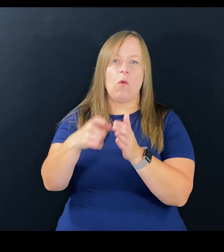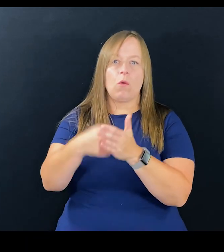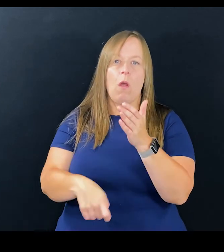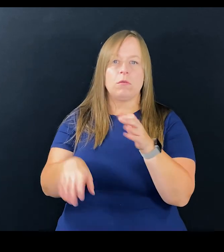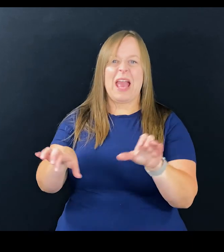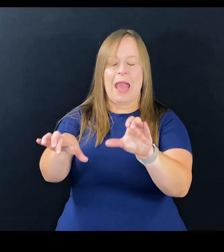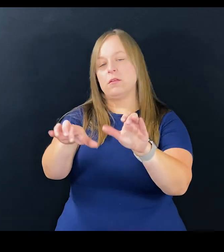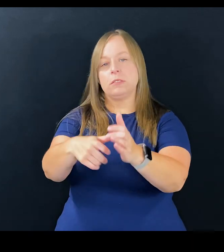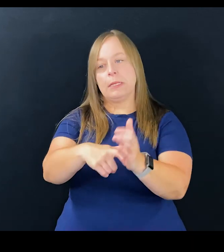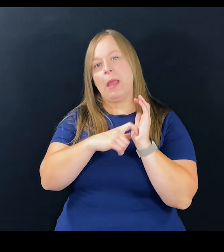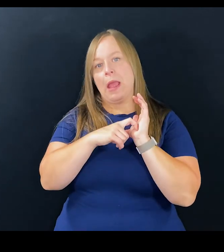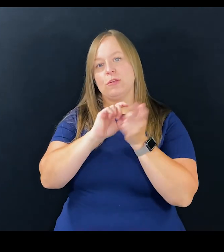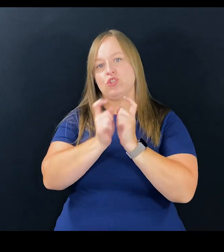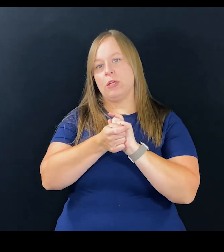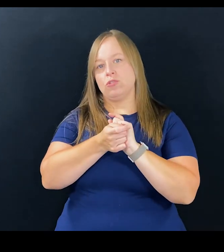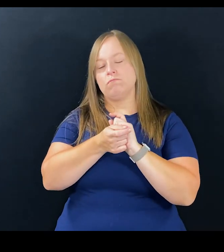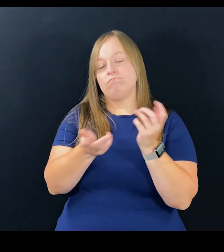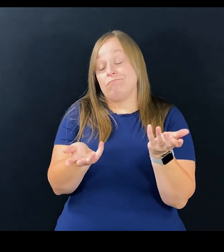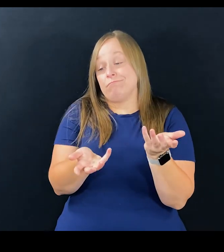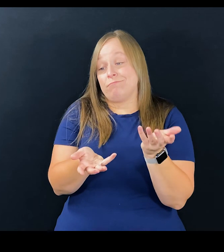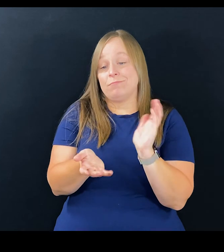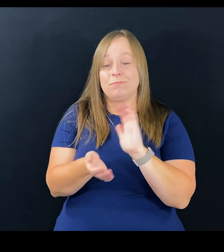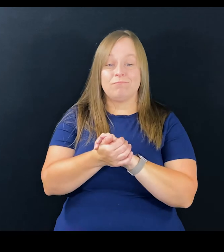very low cost act that would demand change.